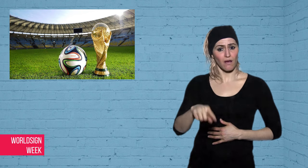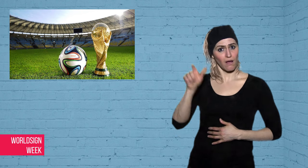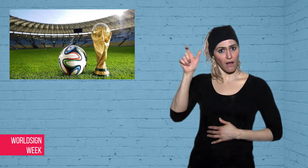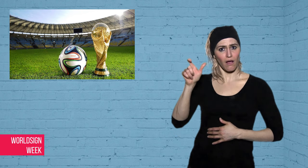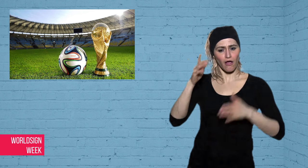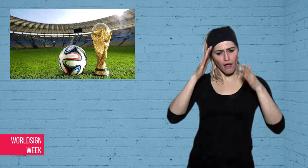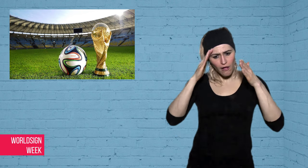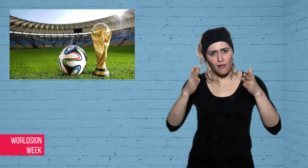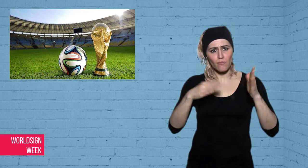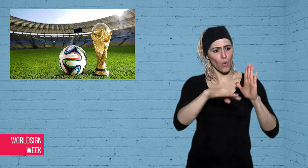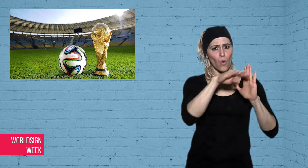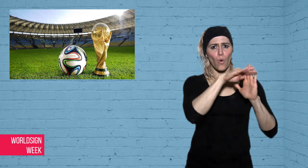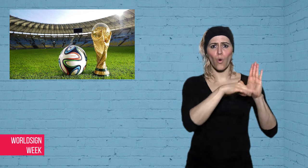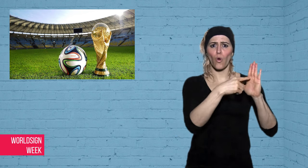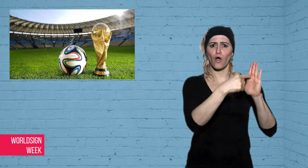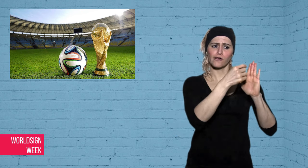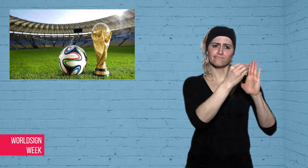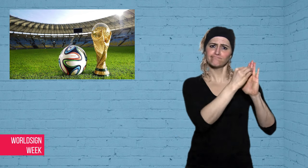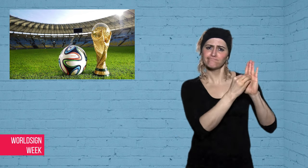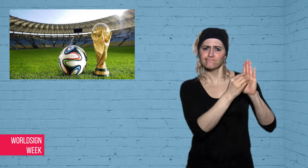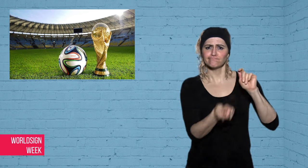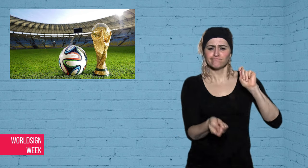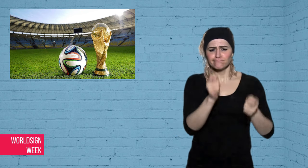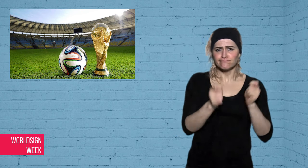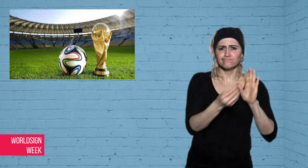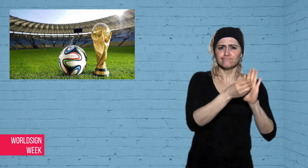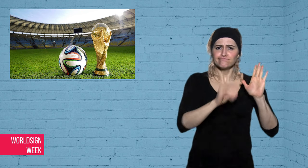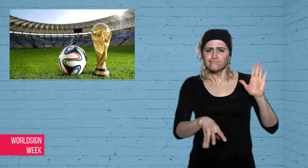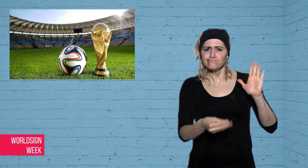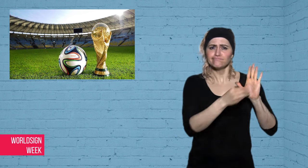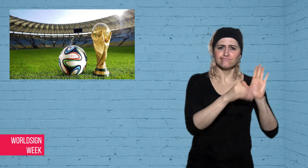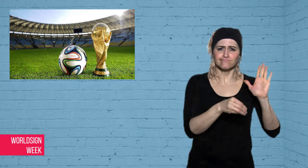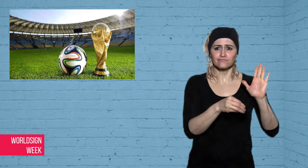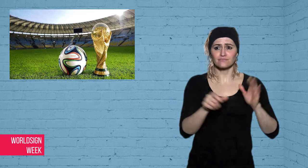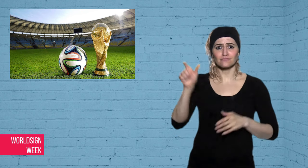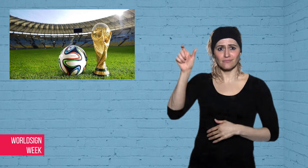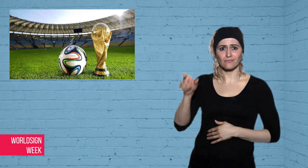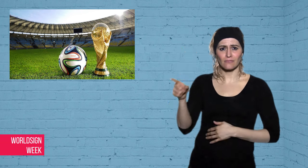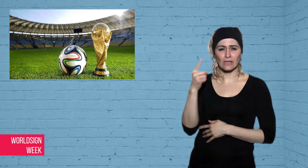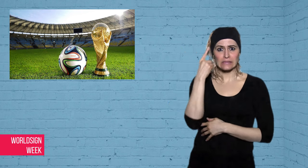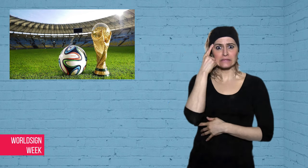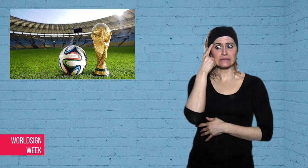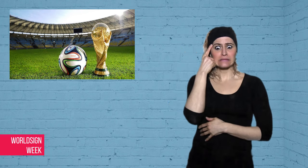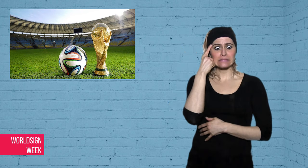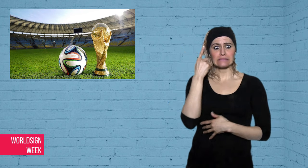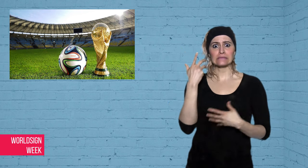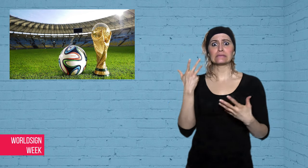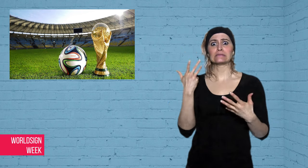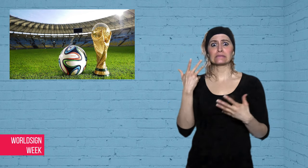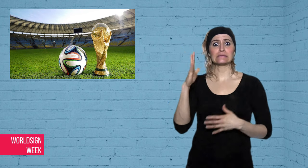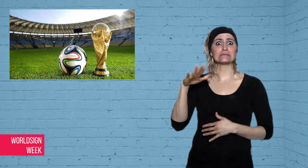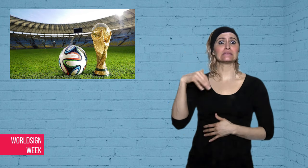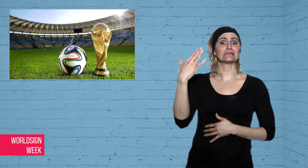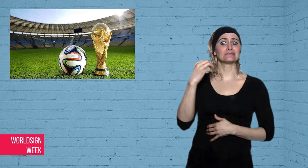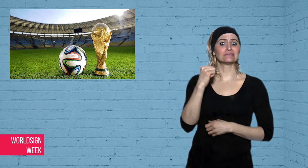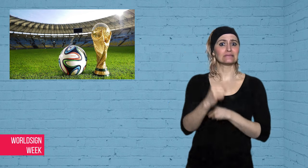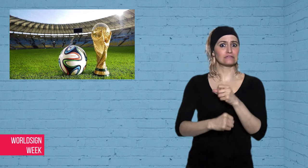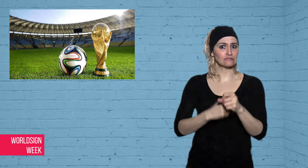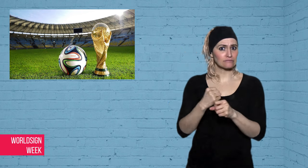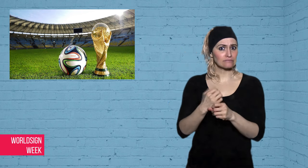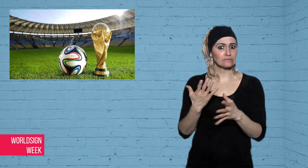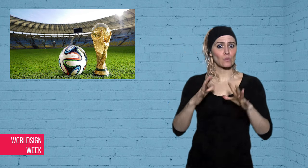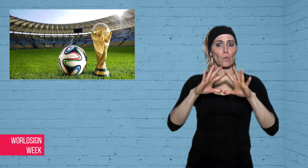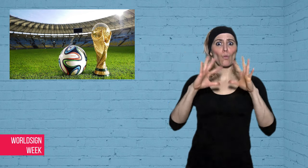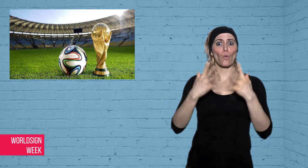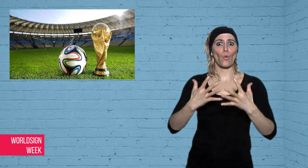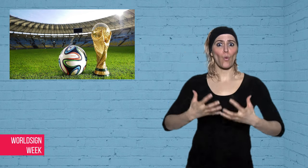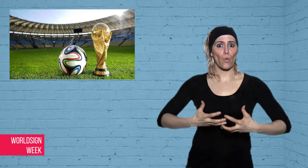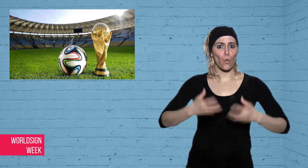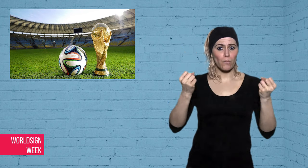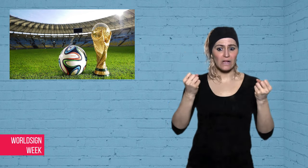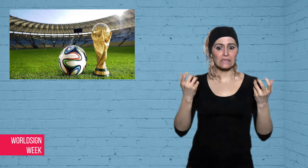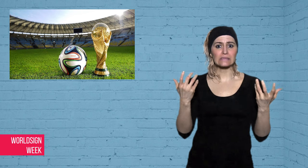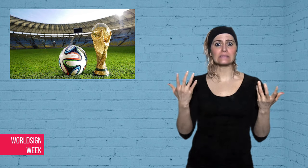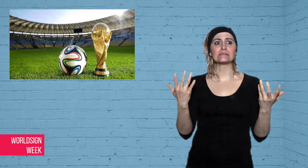hooliganism in preparation for next